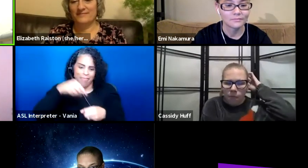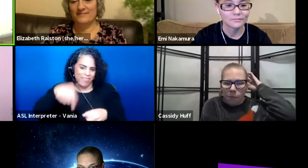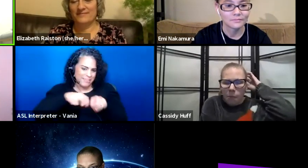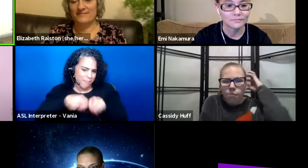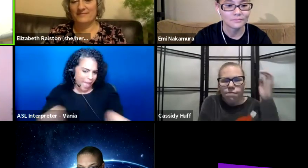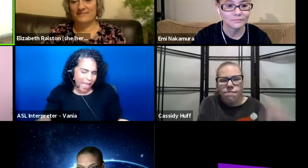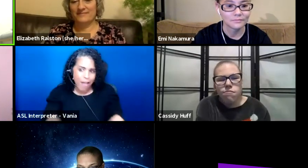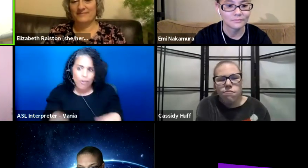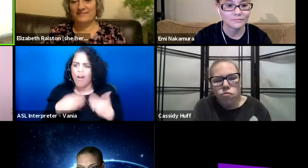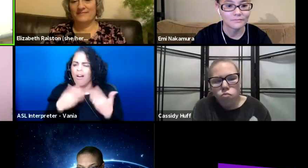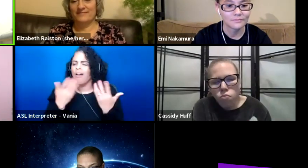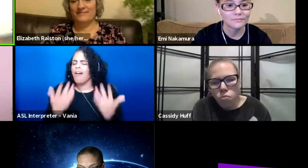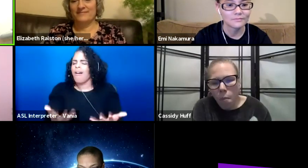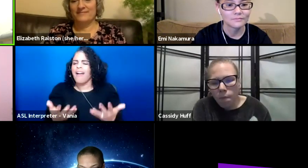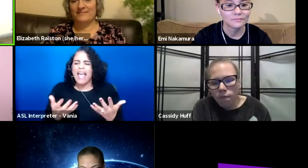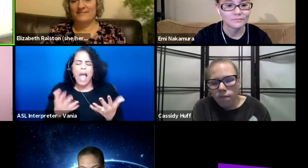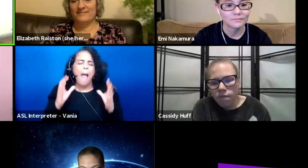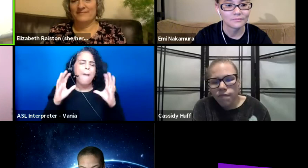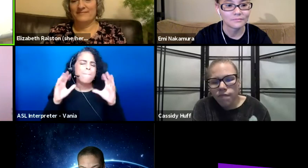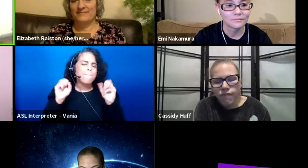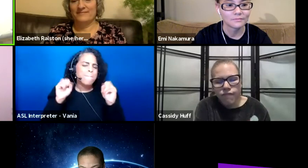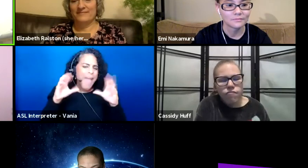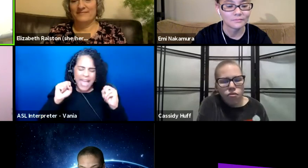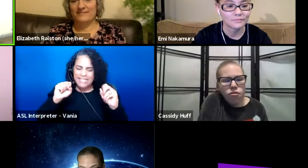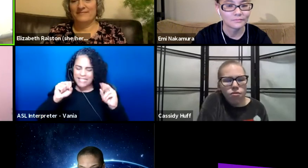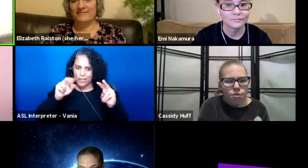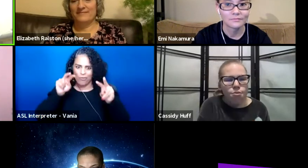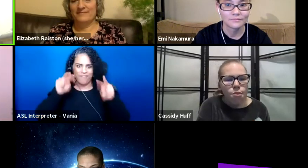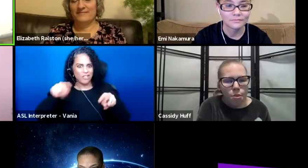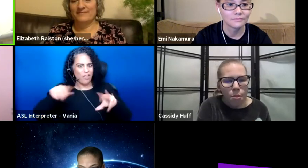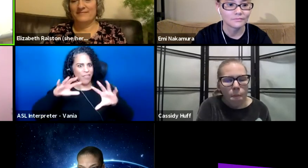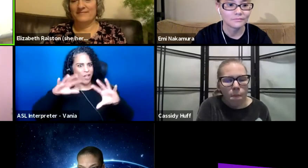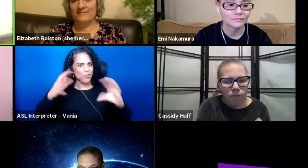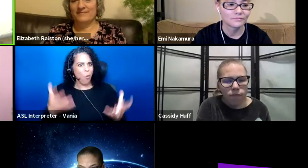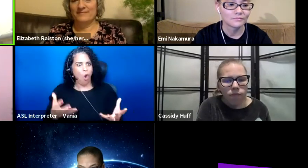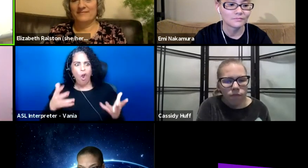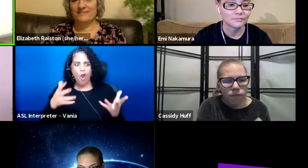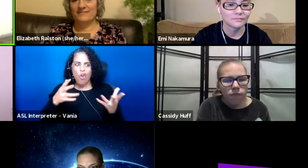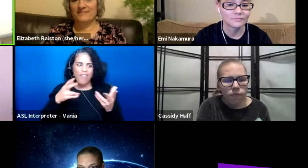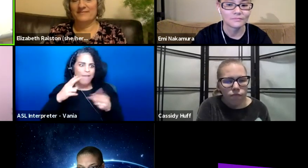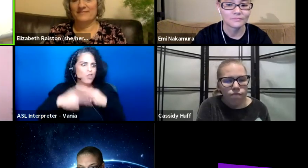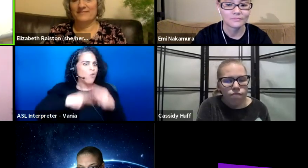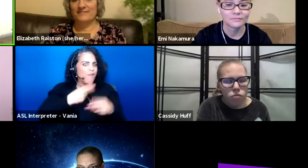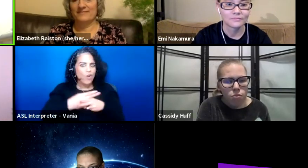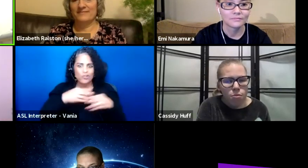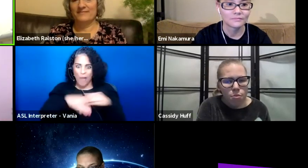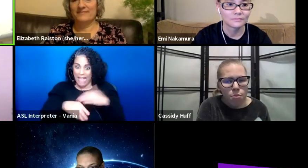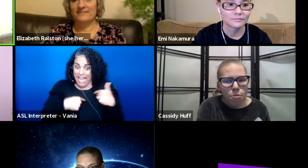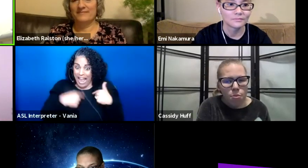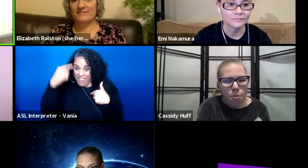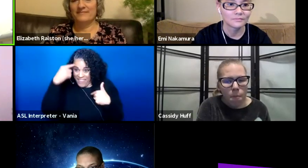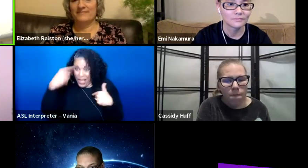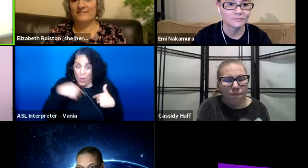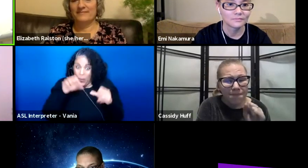It has been amazing to envision this world of universal access that I believe we can get to.